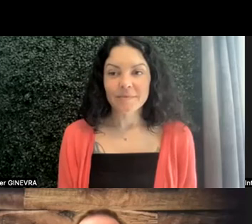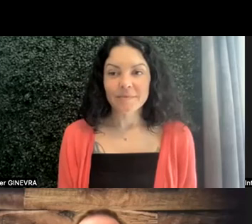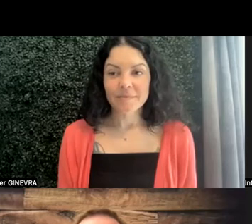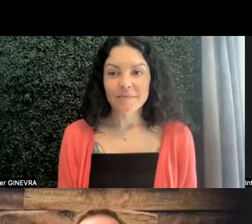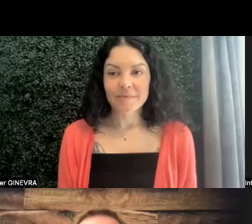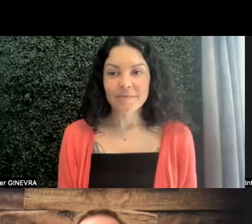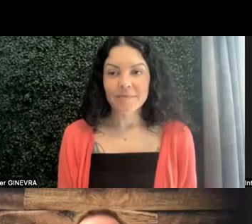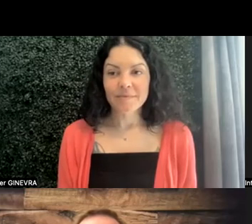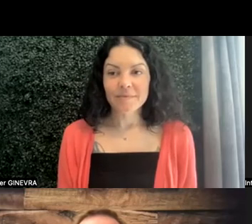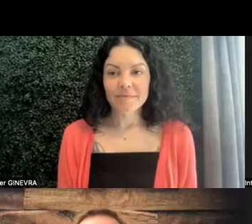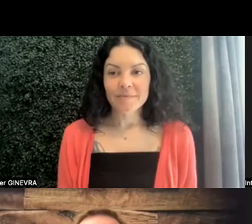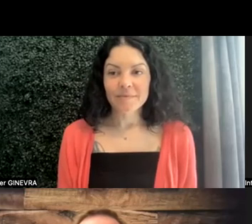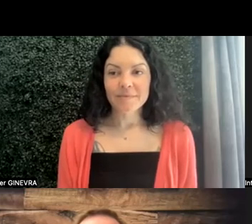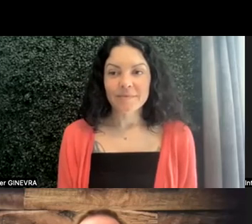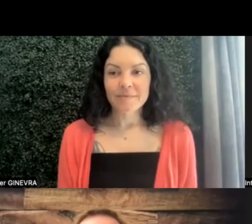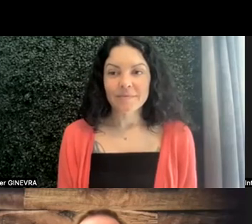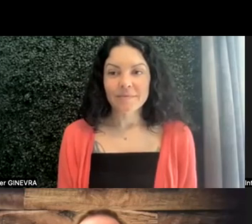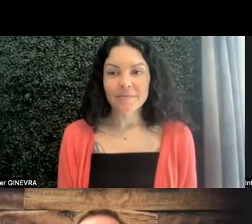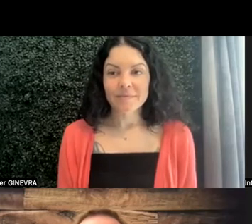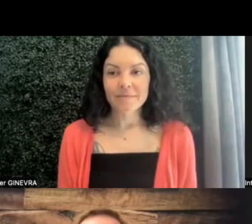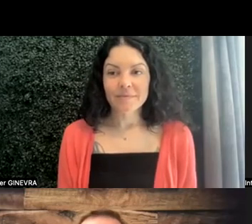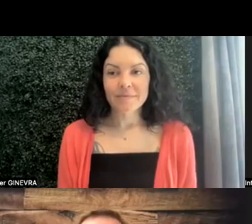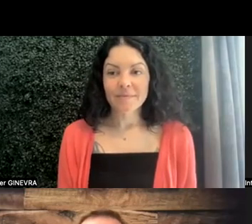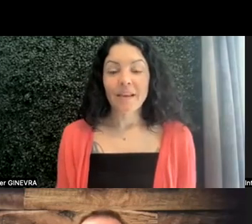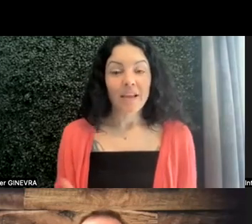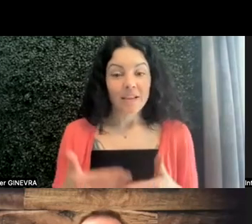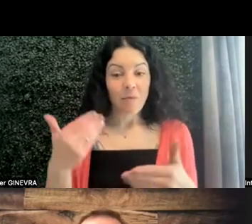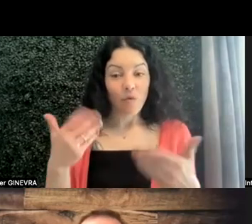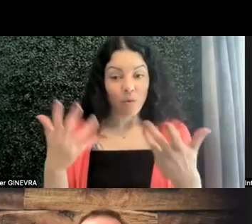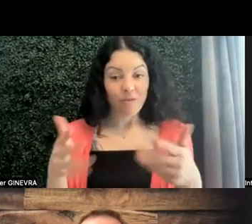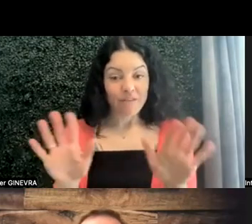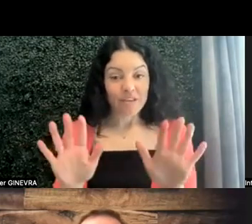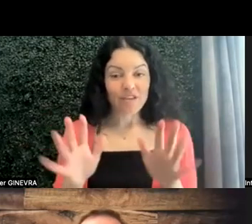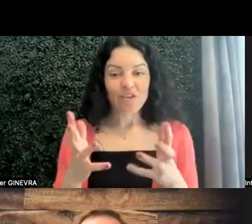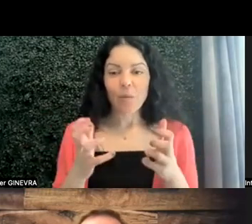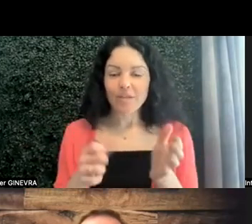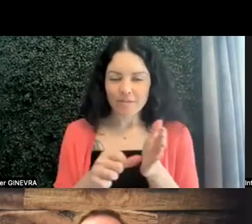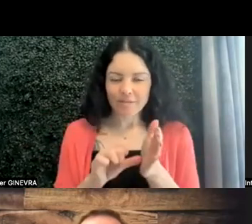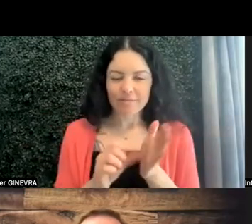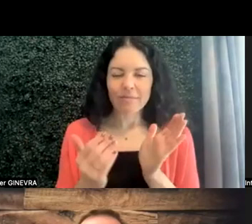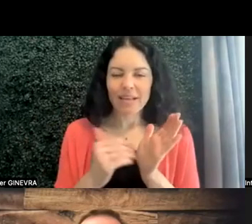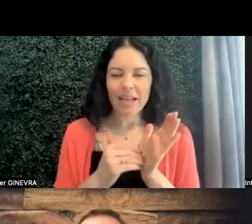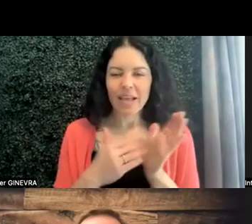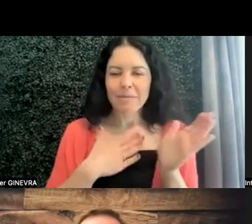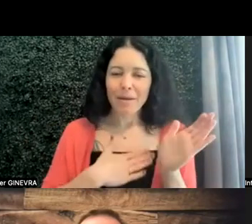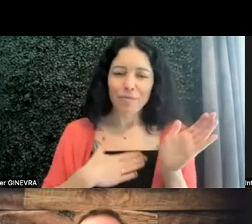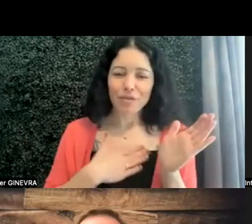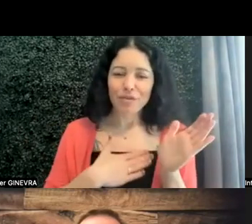Right, well, before we close out, I do want to just reiterate my appreciation to you all